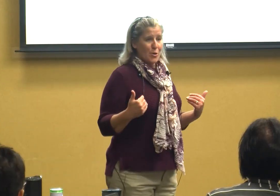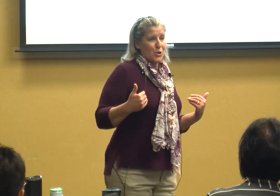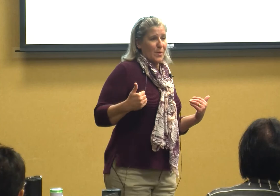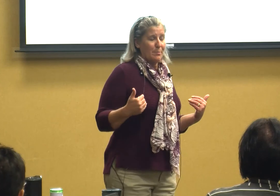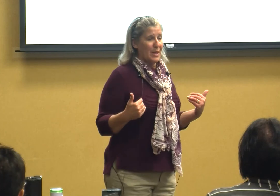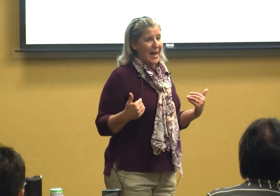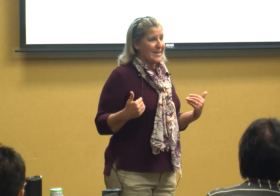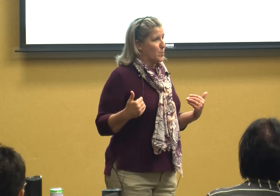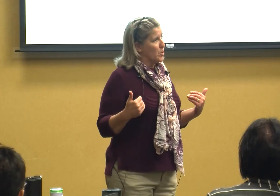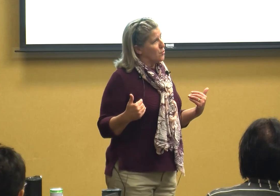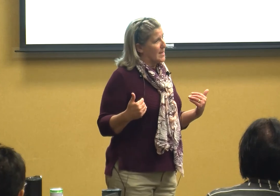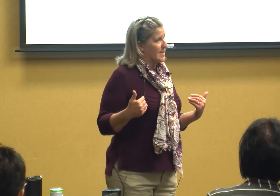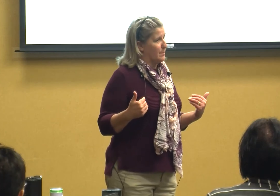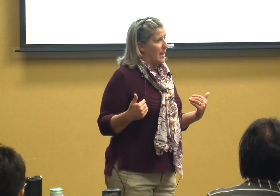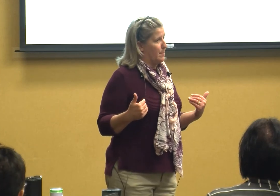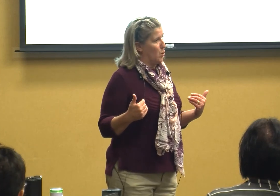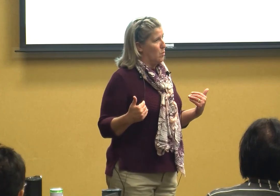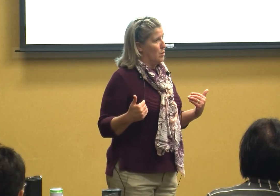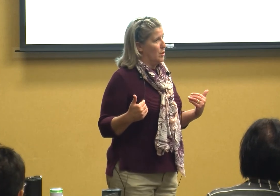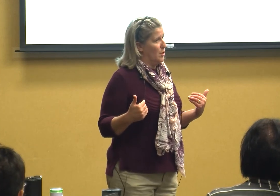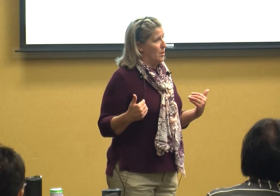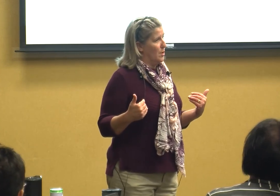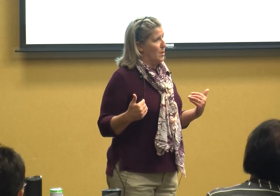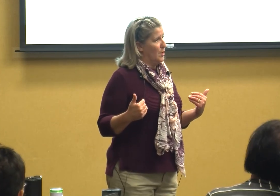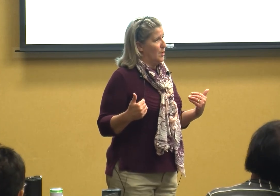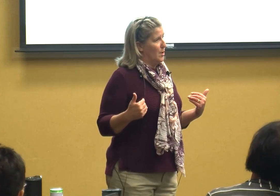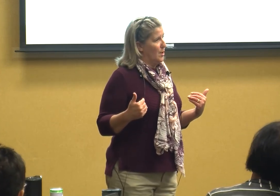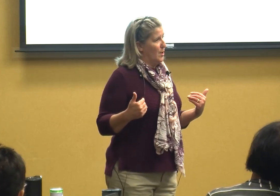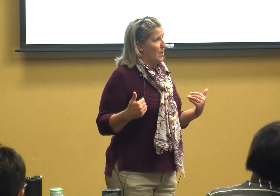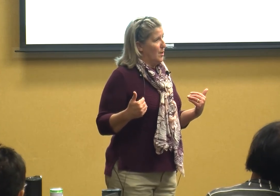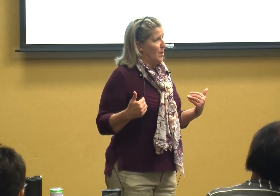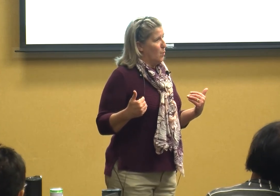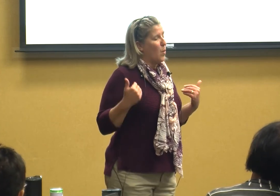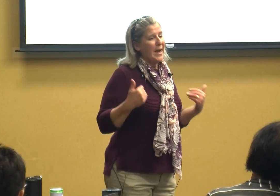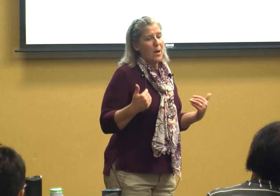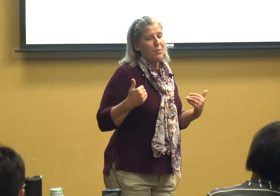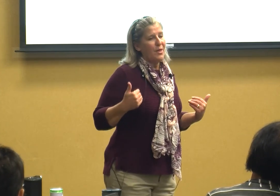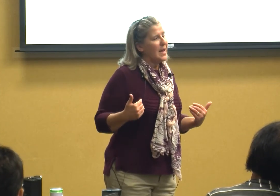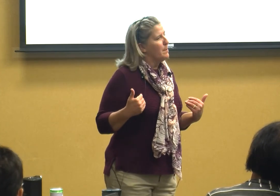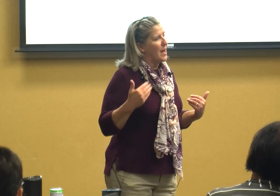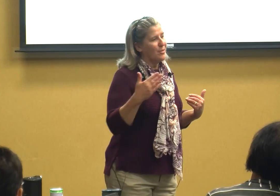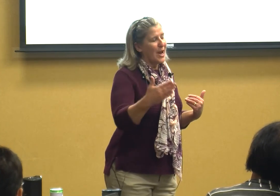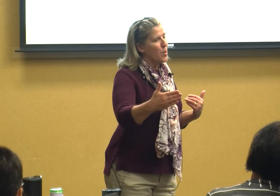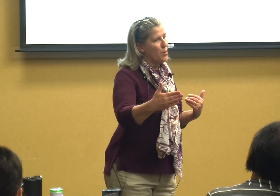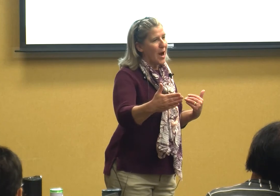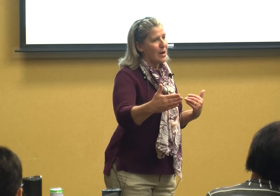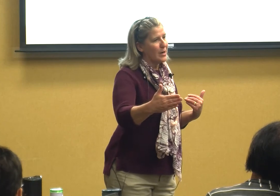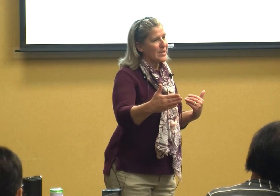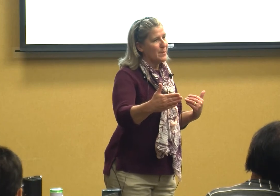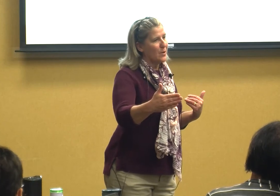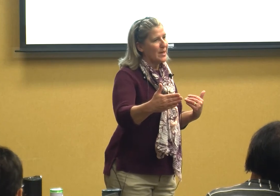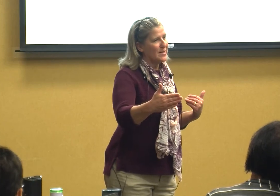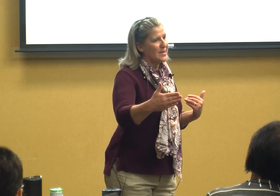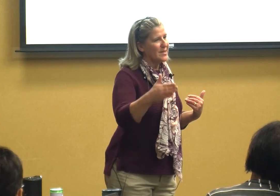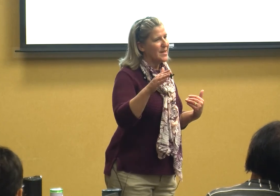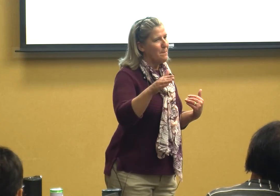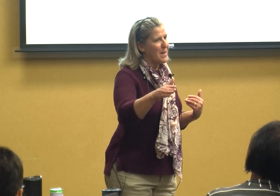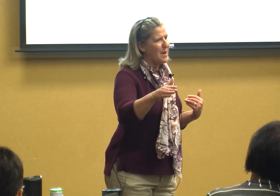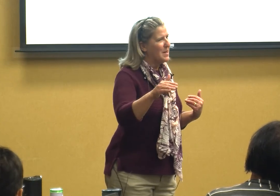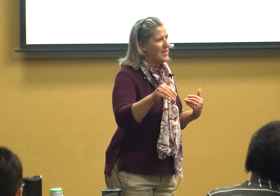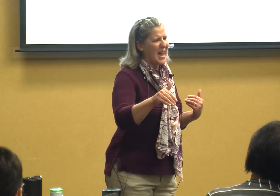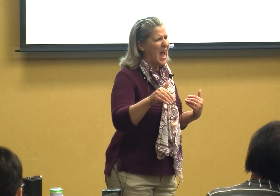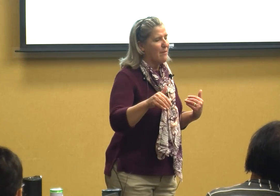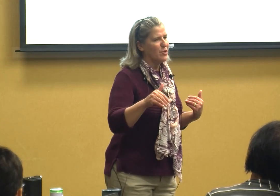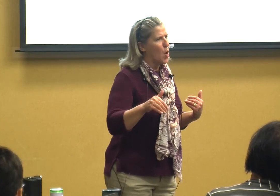place we're trusting people we don't think about their prior experiences that maybe they have no